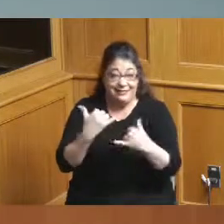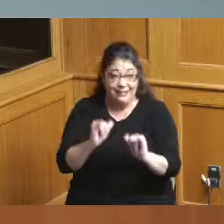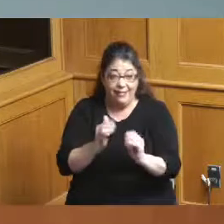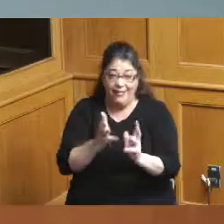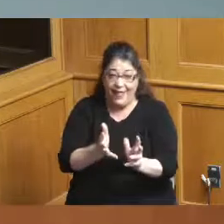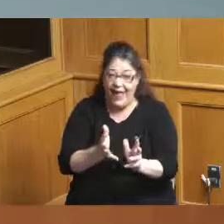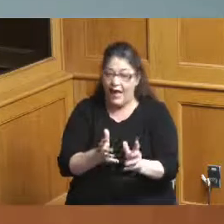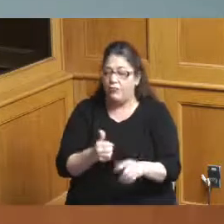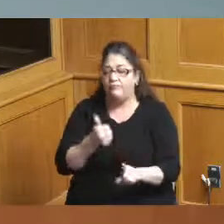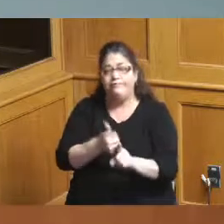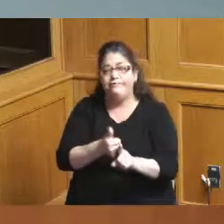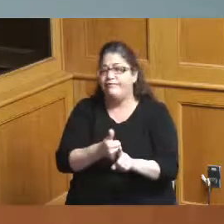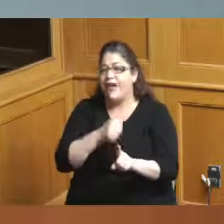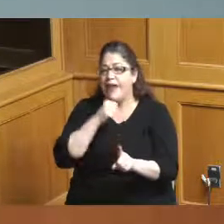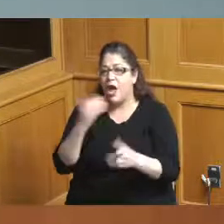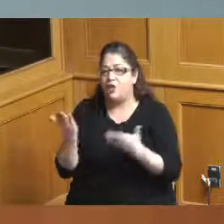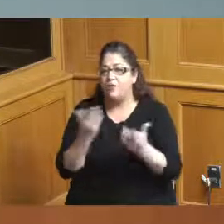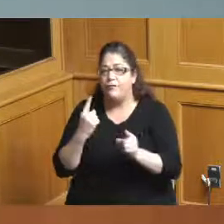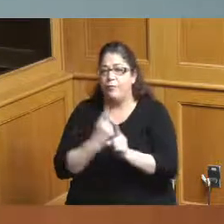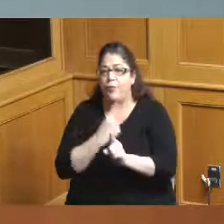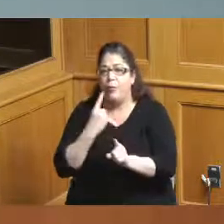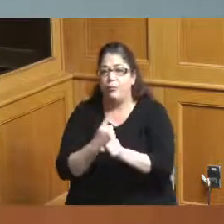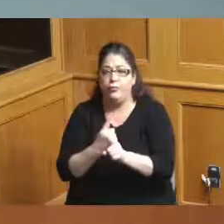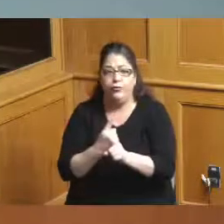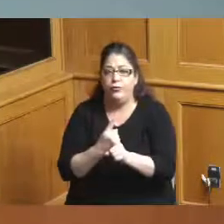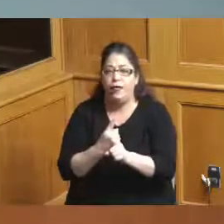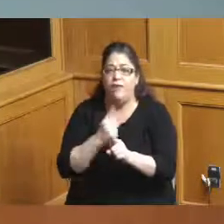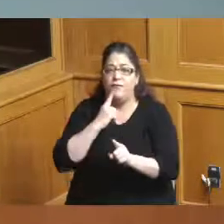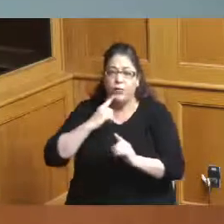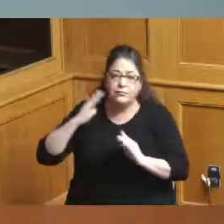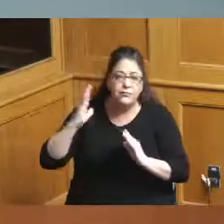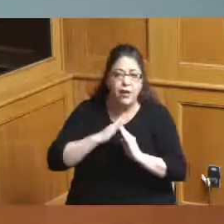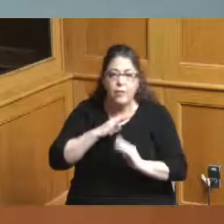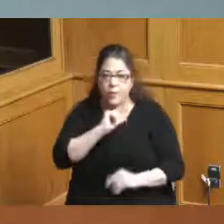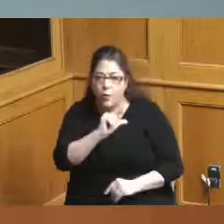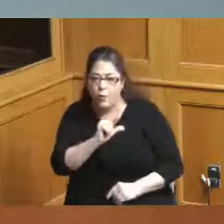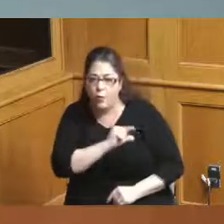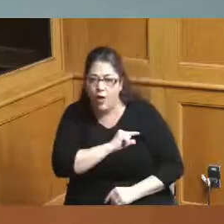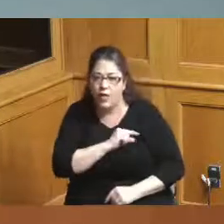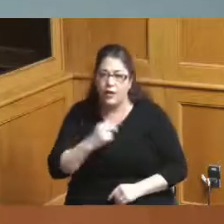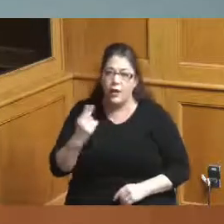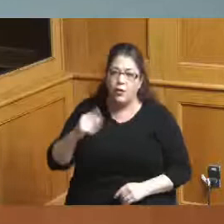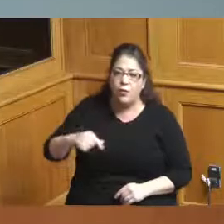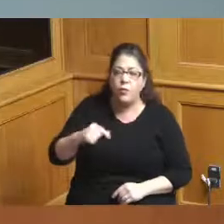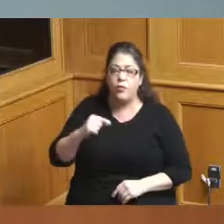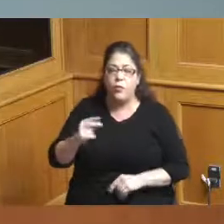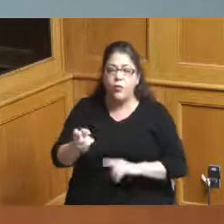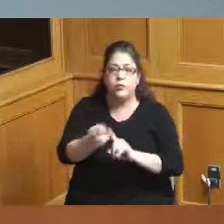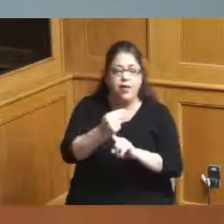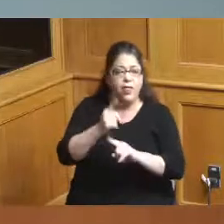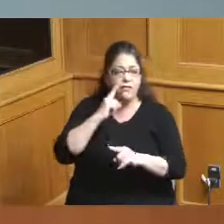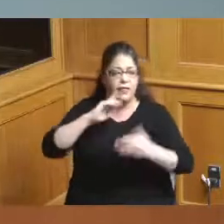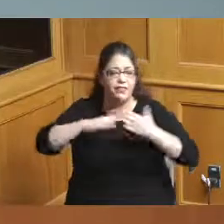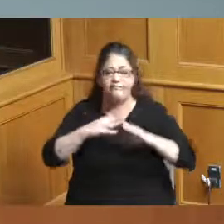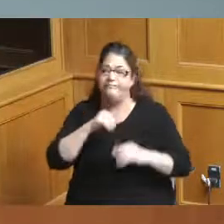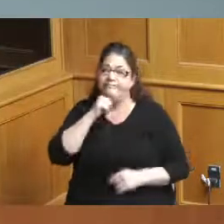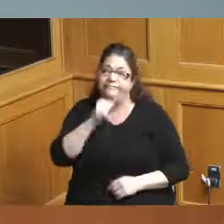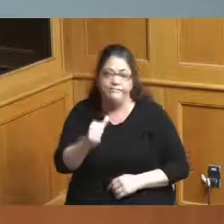did not serve the purpose of a real top-notch headquarter hotel and so knowing that that has